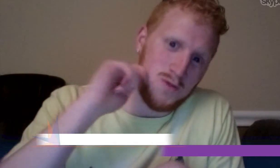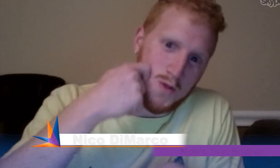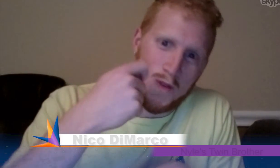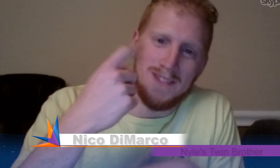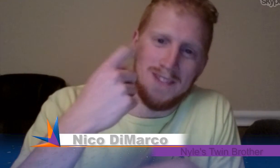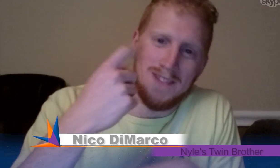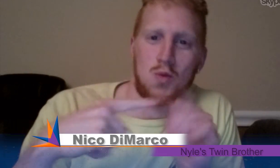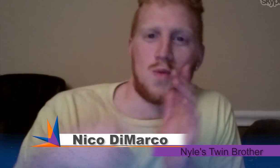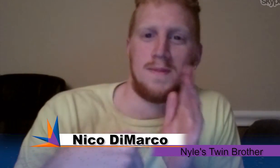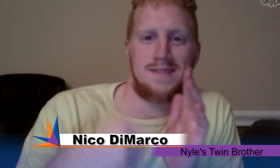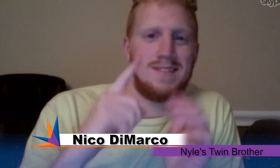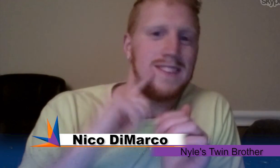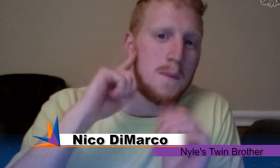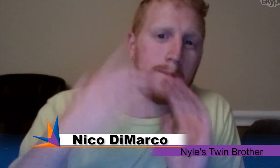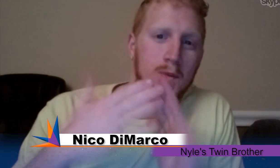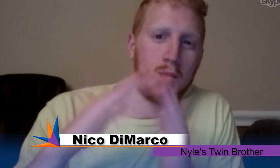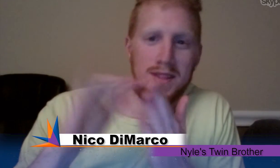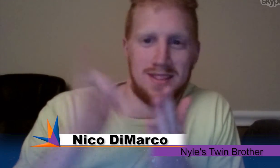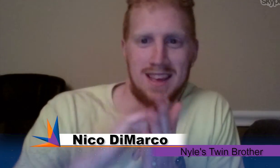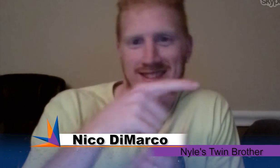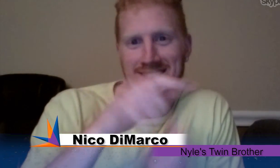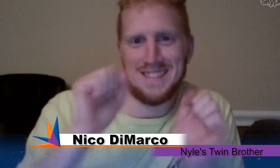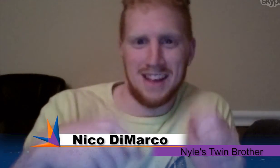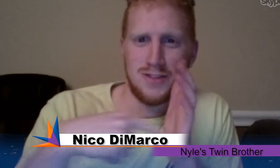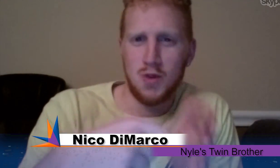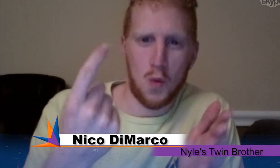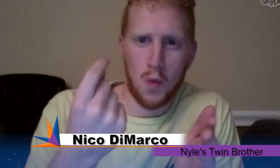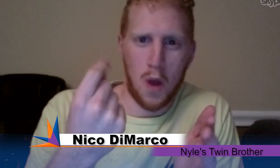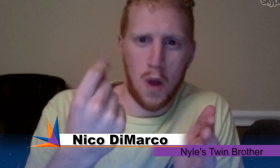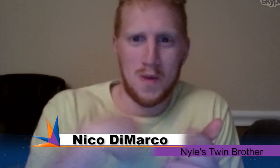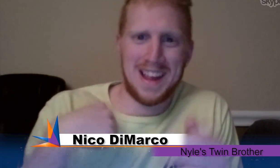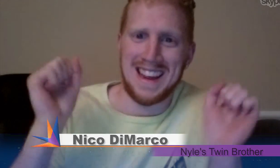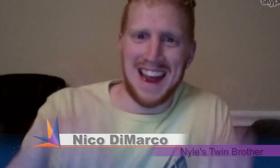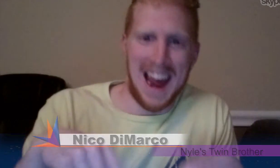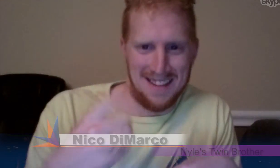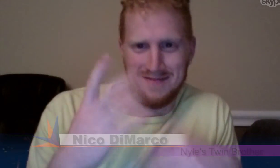Nico: “Of course! I think this is so cool. It’s amazing that he can show what Deaf people can do